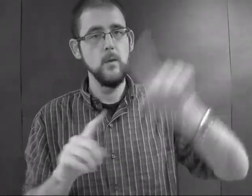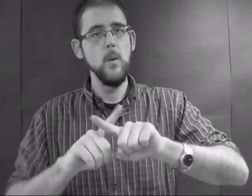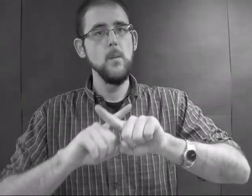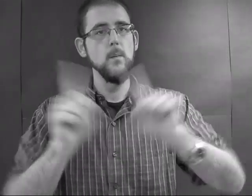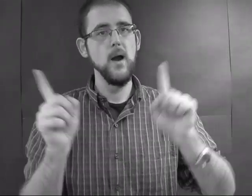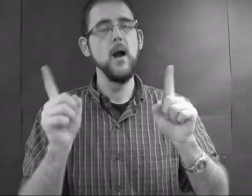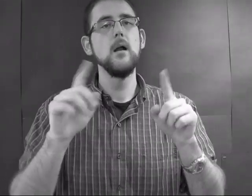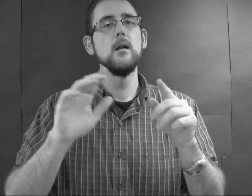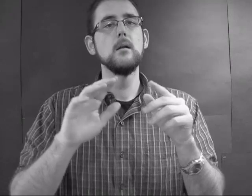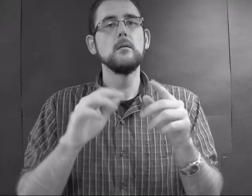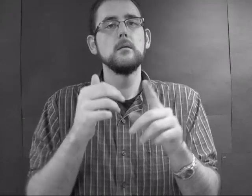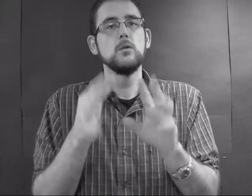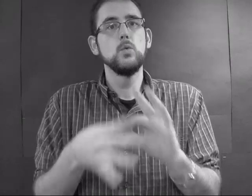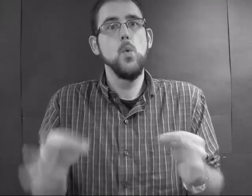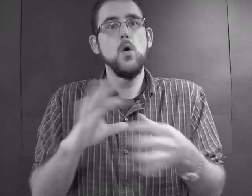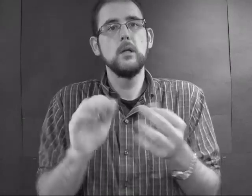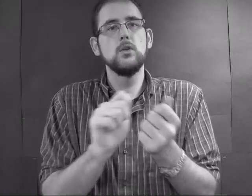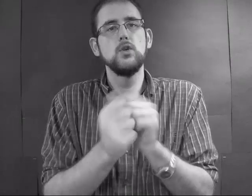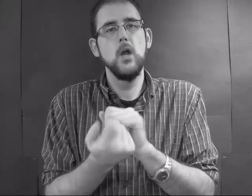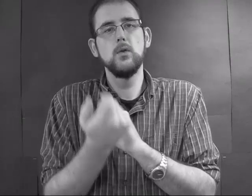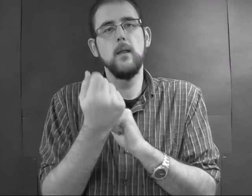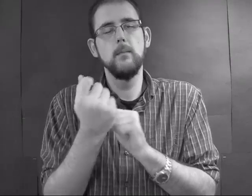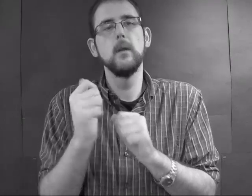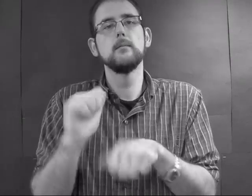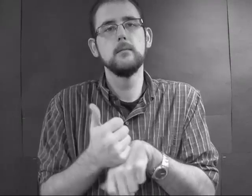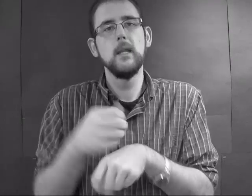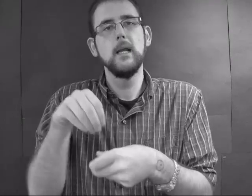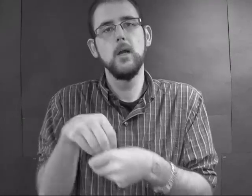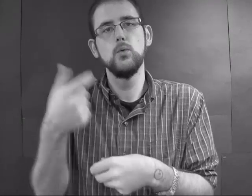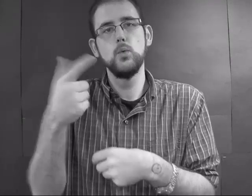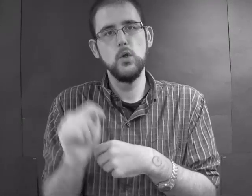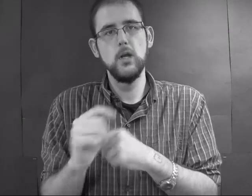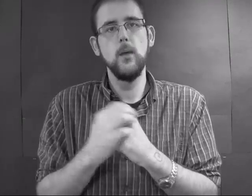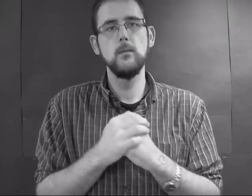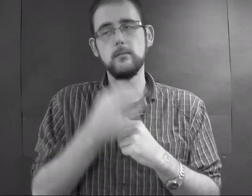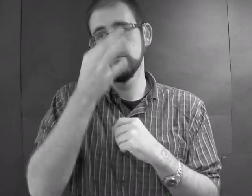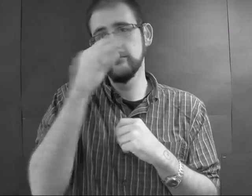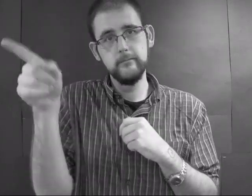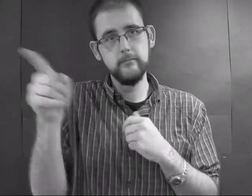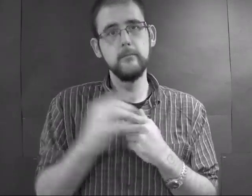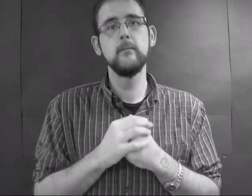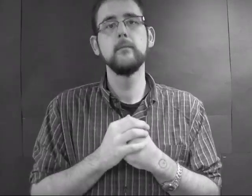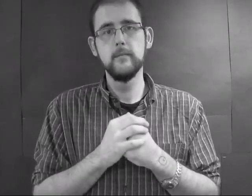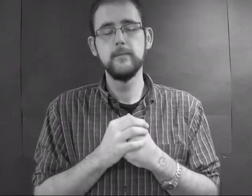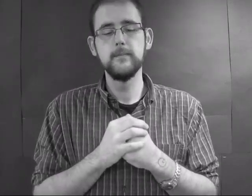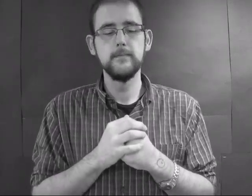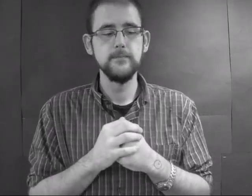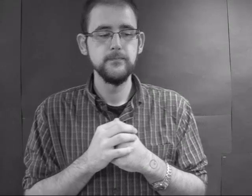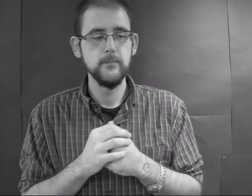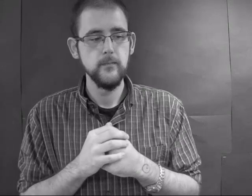the story was altered slightly and set in Georgetown.